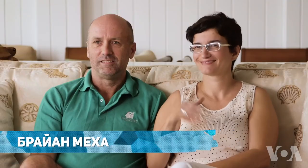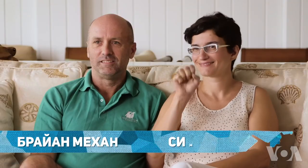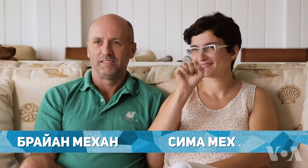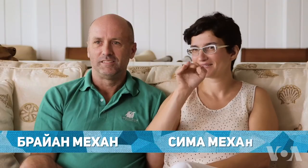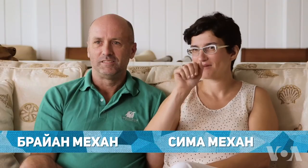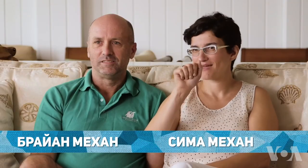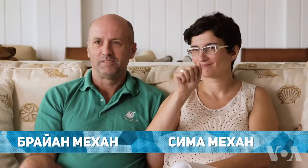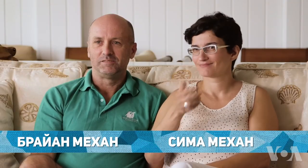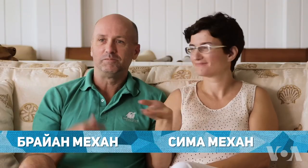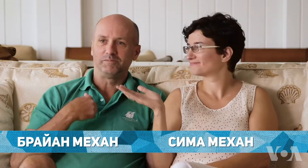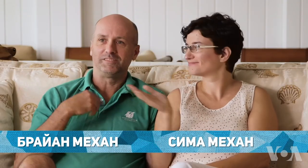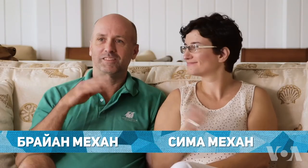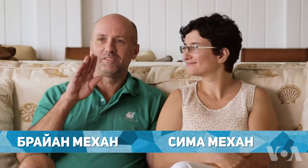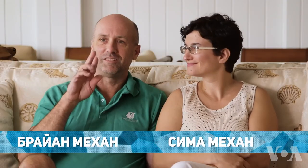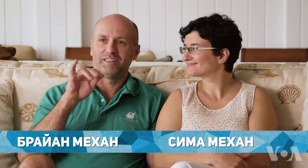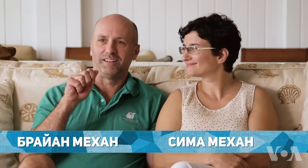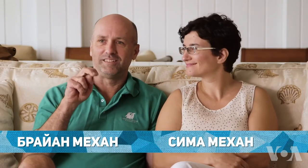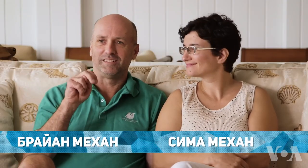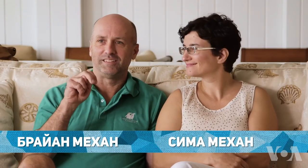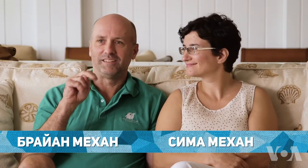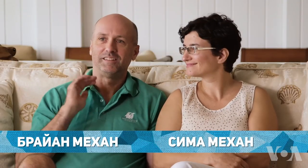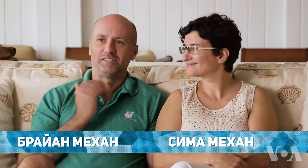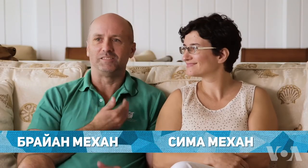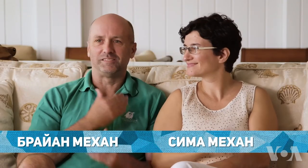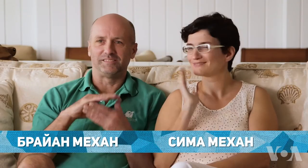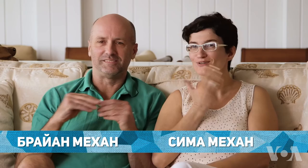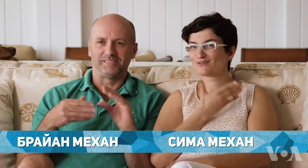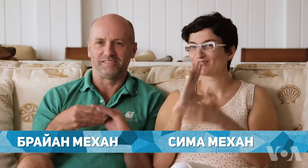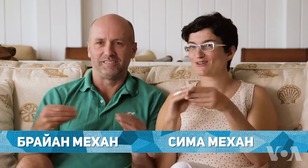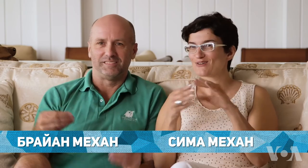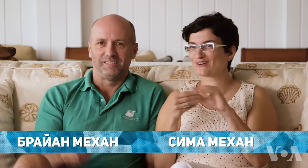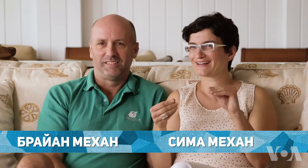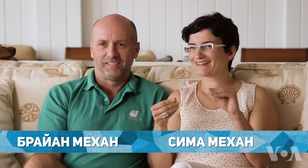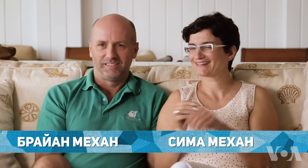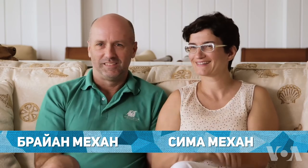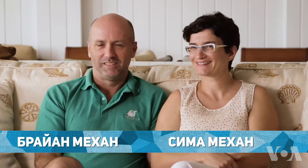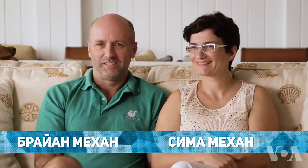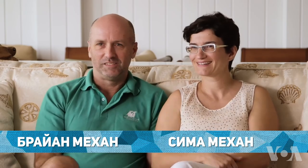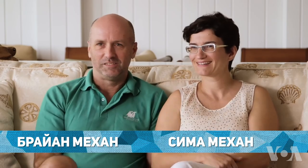I’m Sima. I’m Brian. And this is our story.